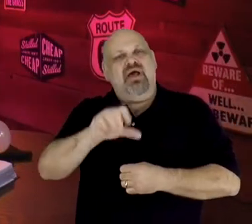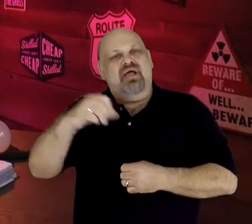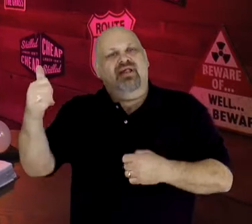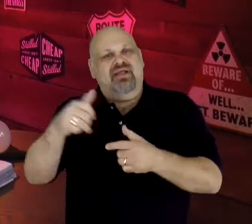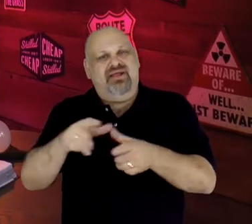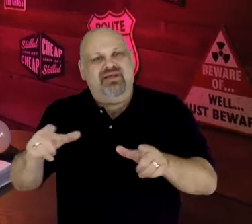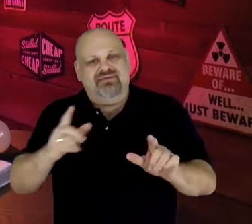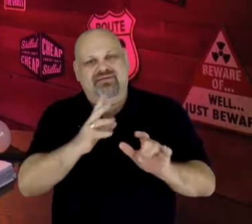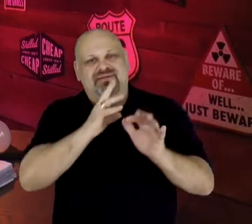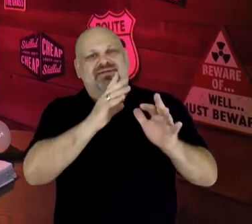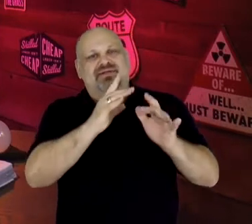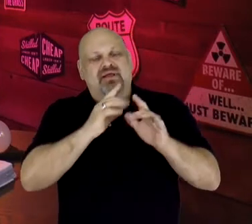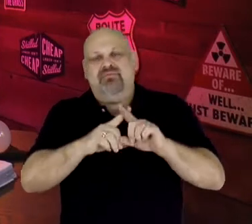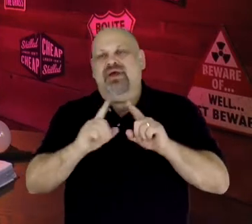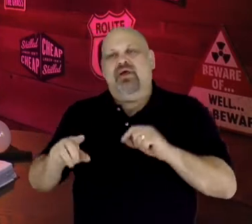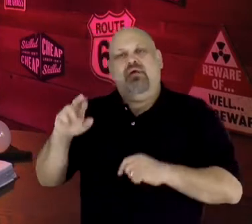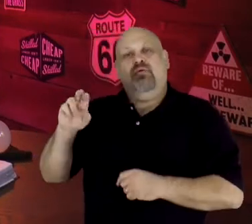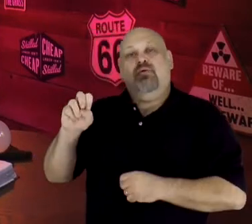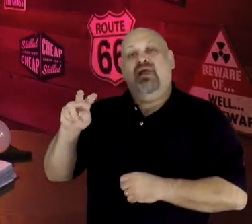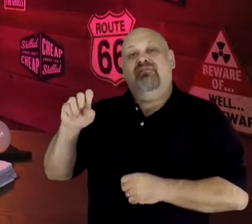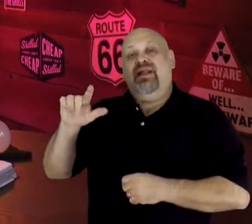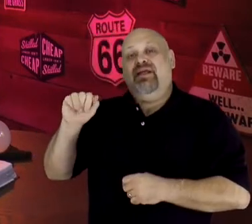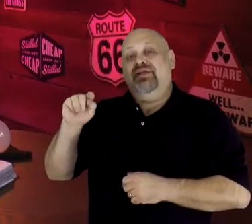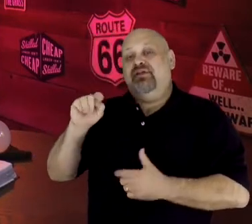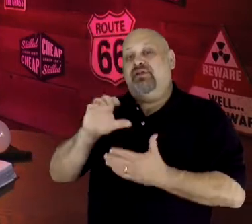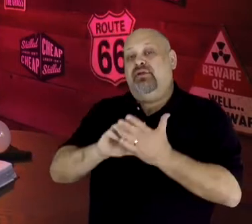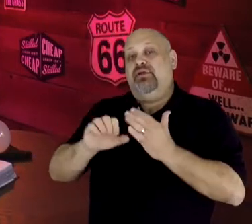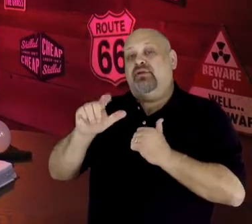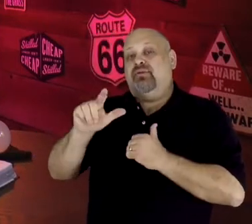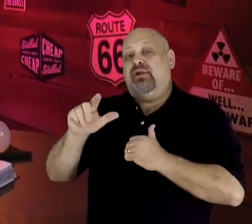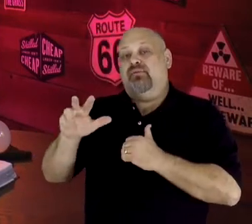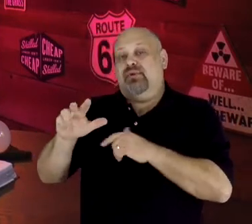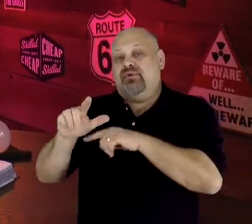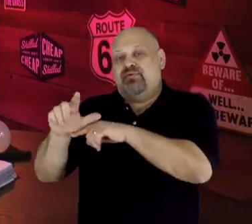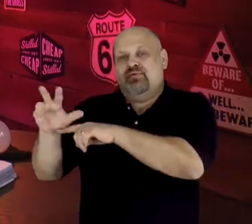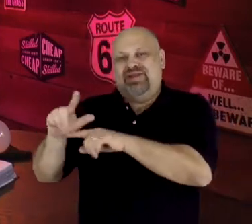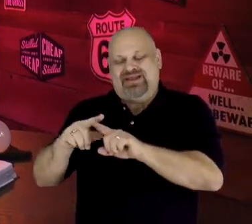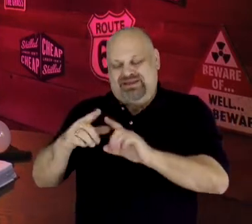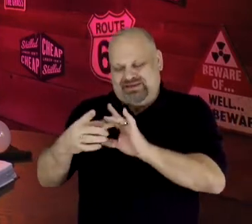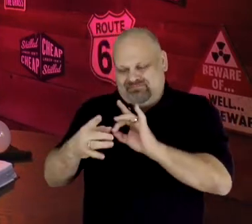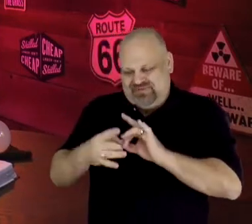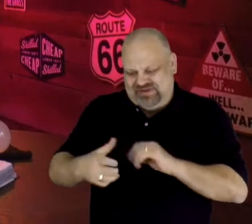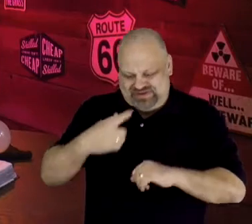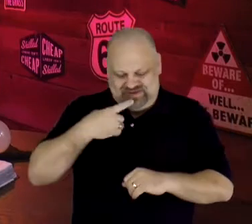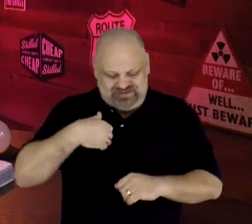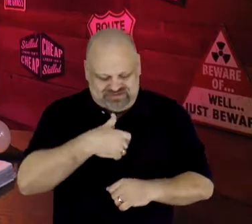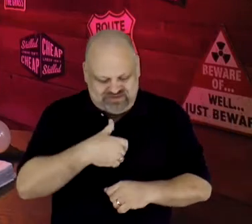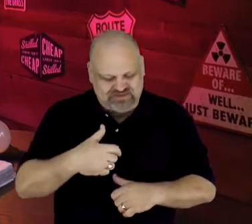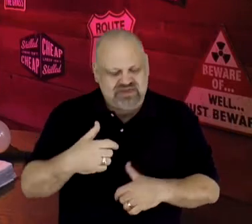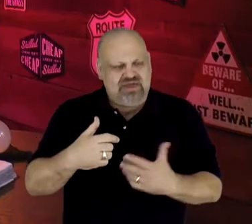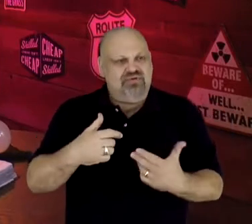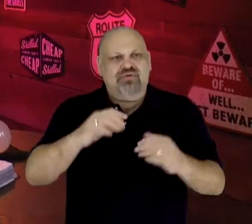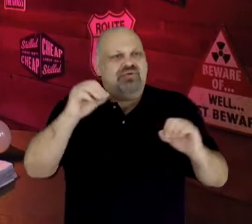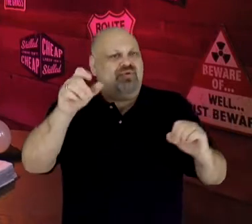tells us that there is no need for the sun and stars to illuminate the city of God because the